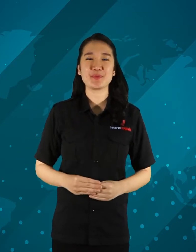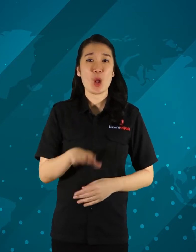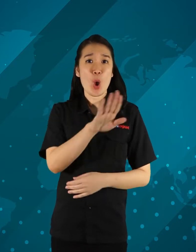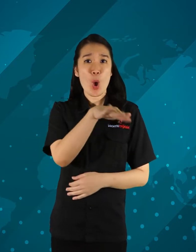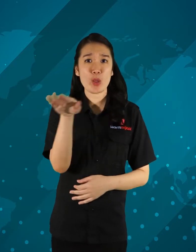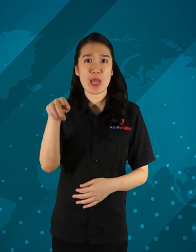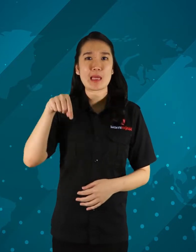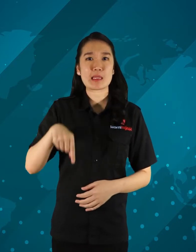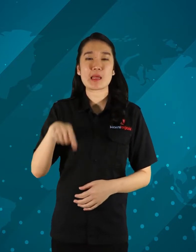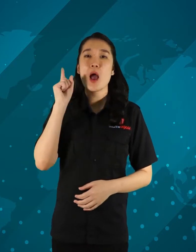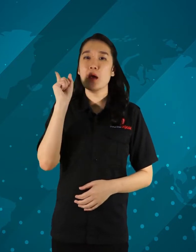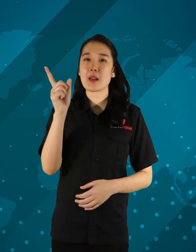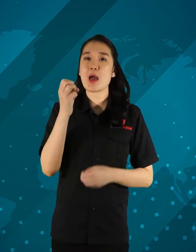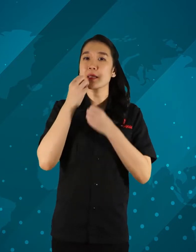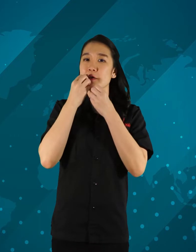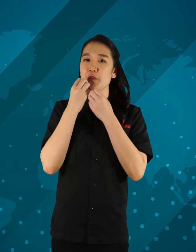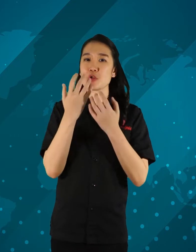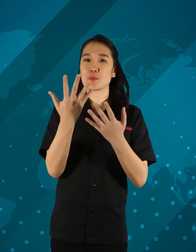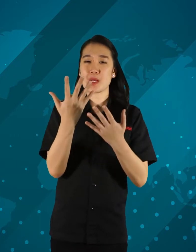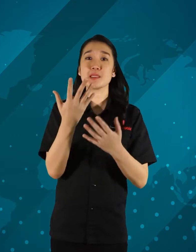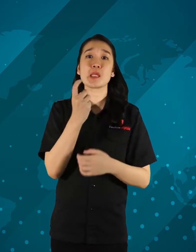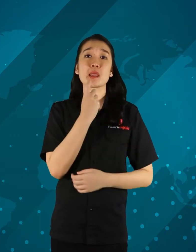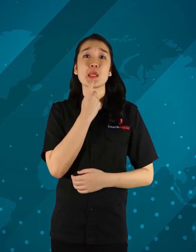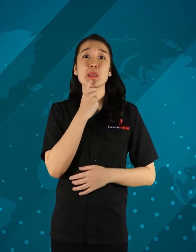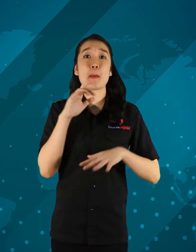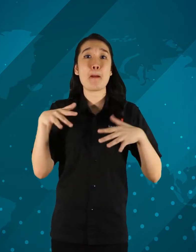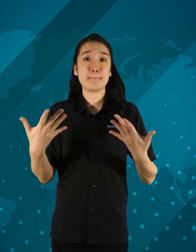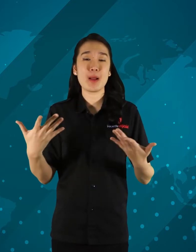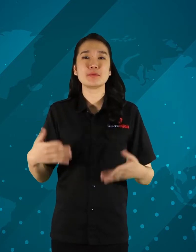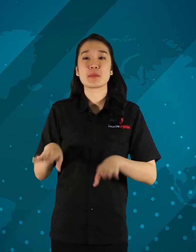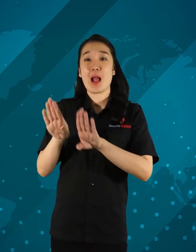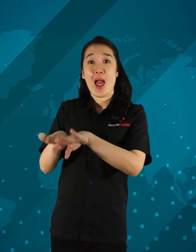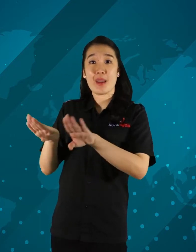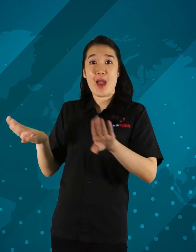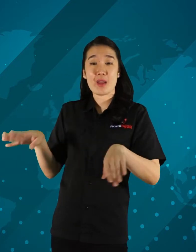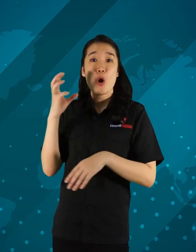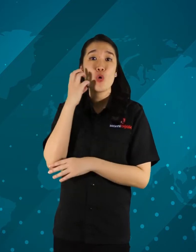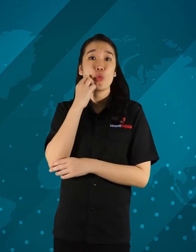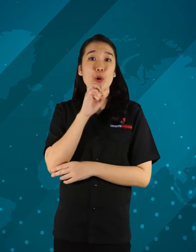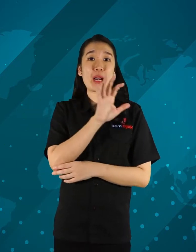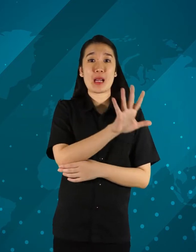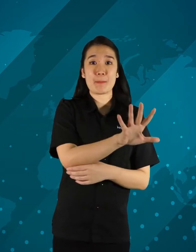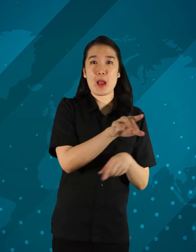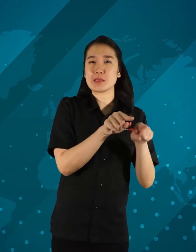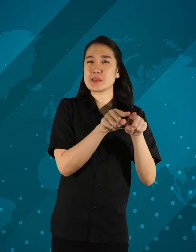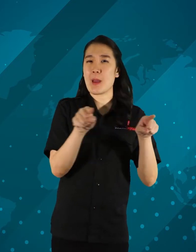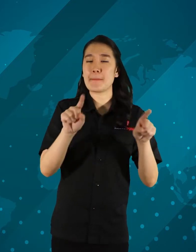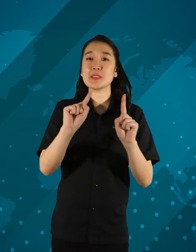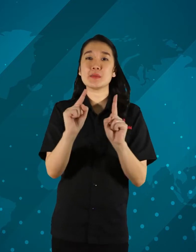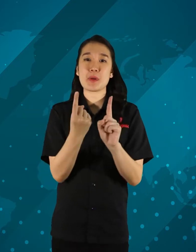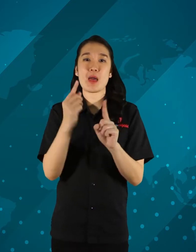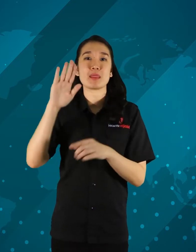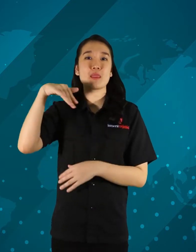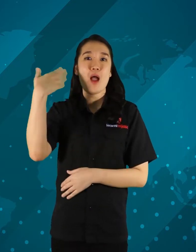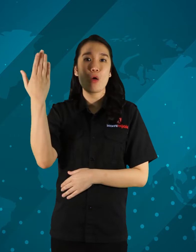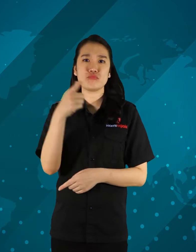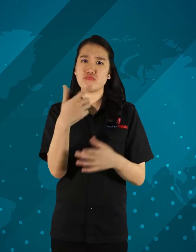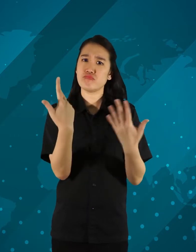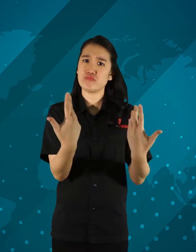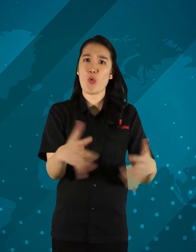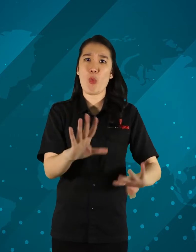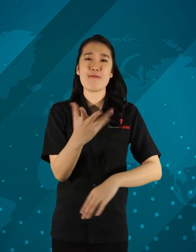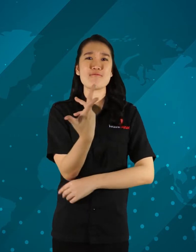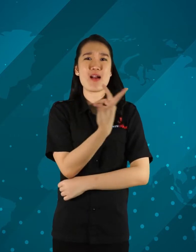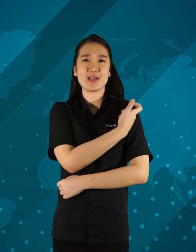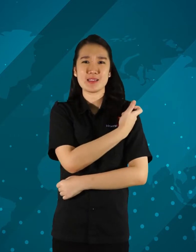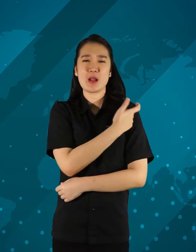There is information that children aged 5-11 years can be vaccinated,